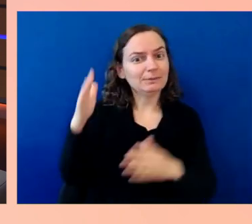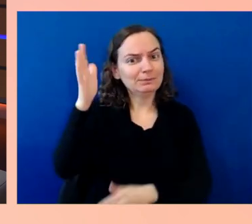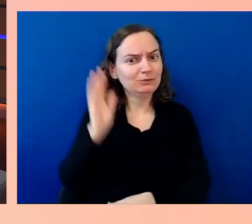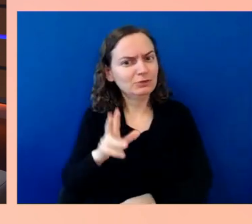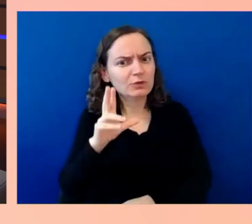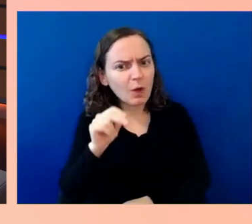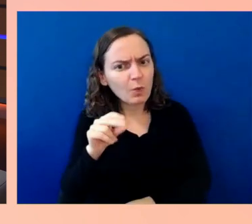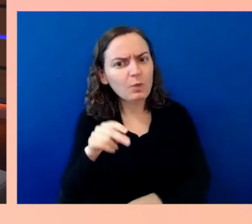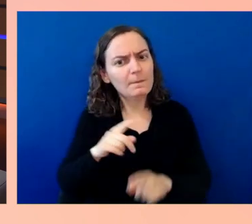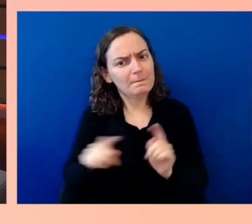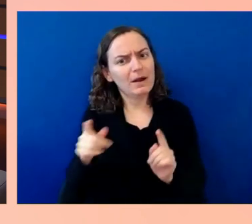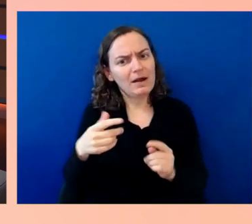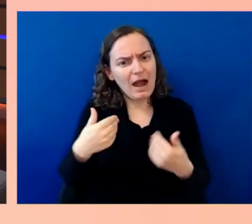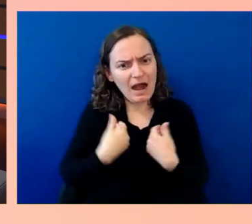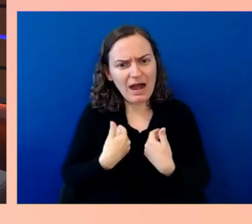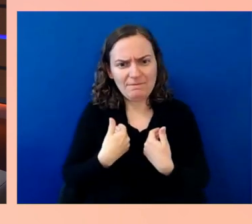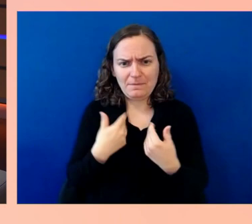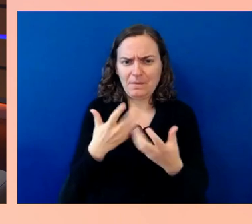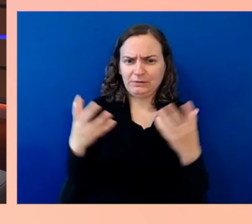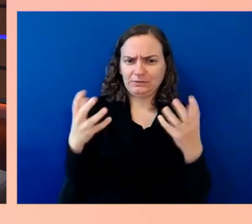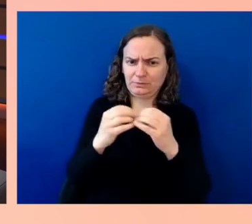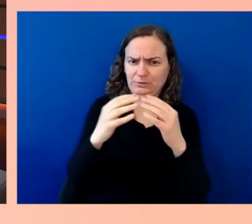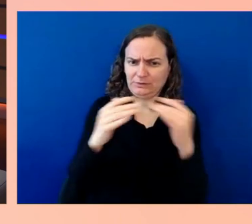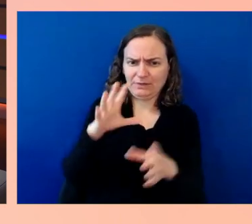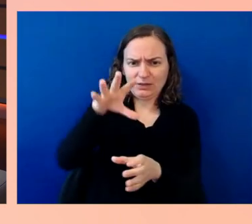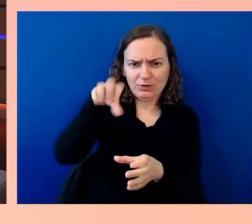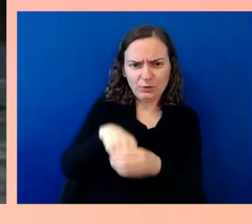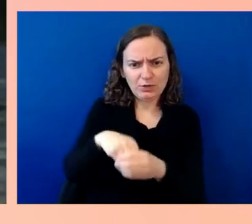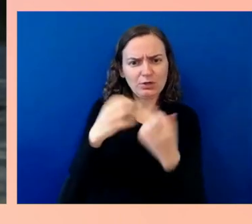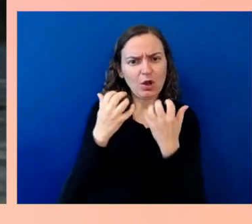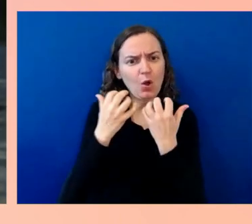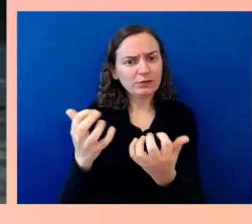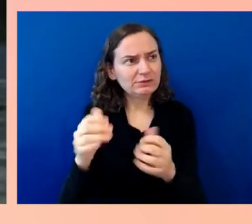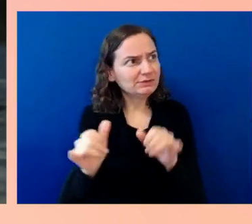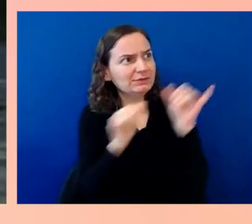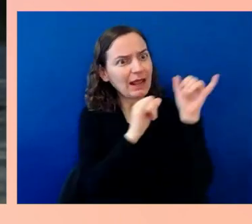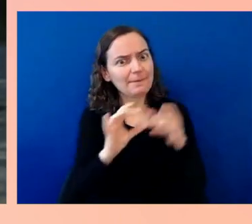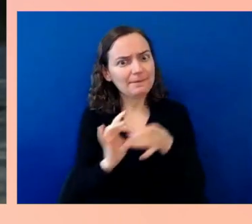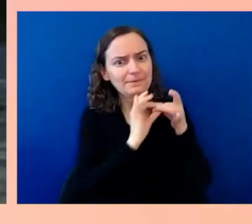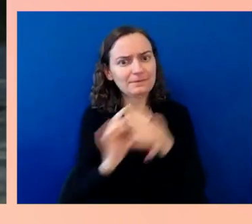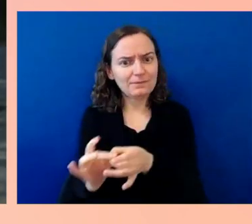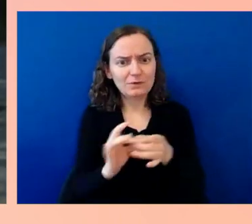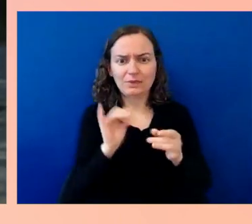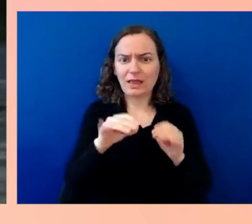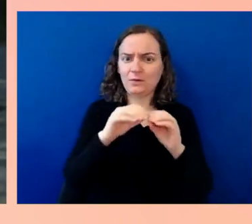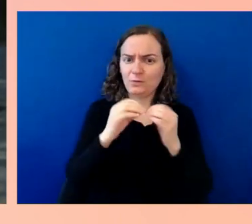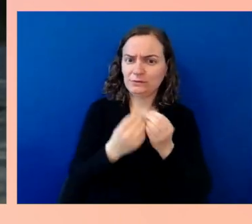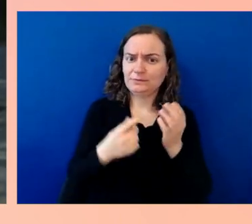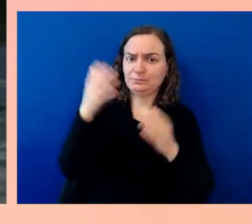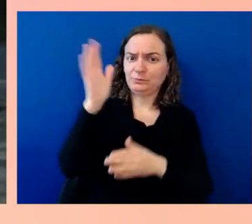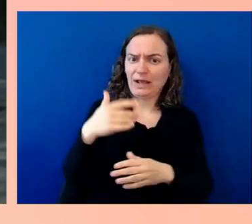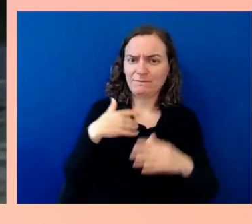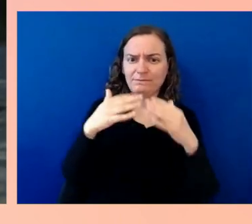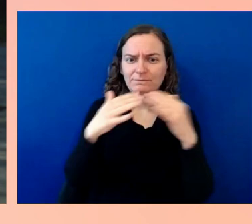if you have the organizers and the speakers have a wide variety of lived experience. Thank you, on behalf of